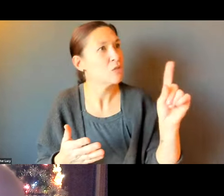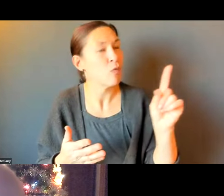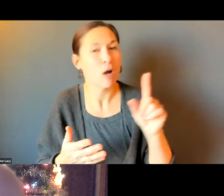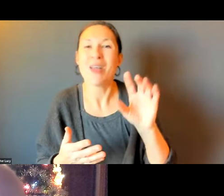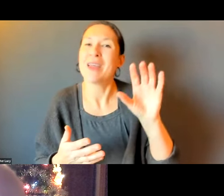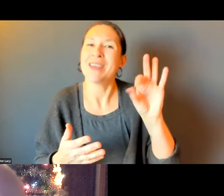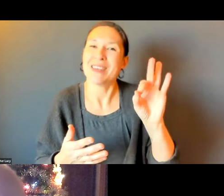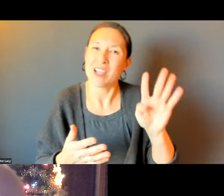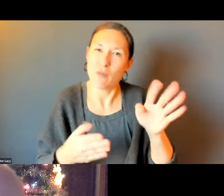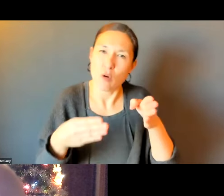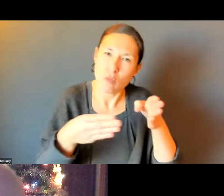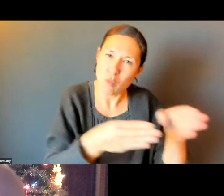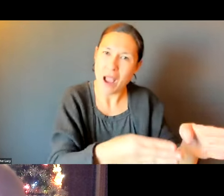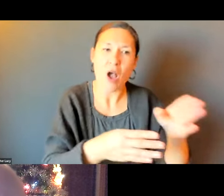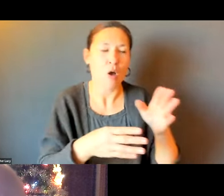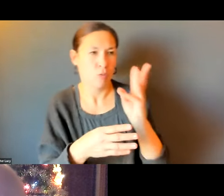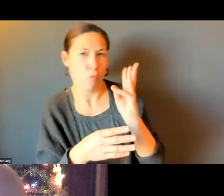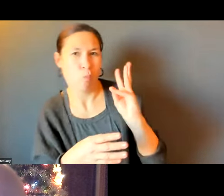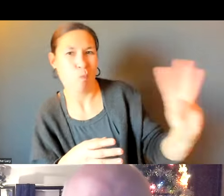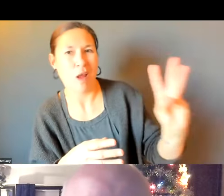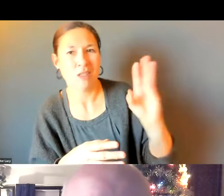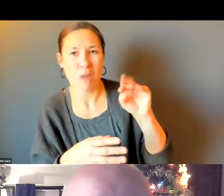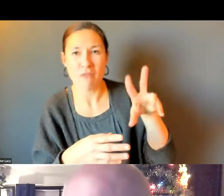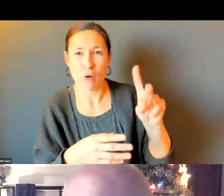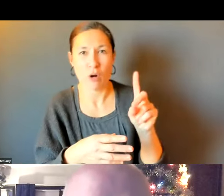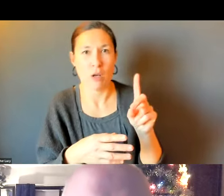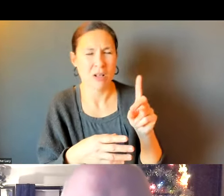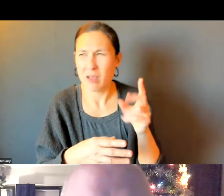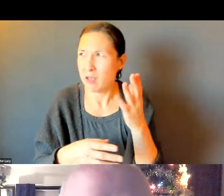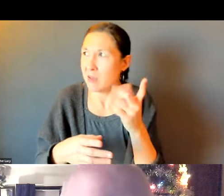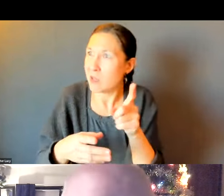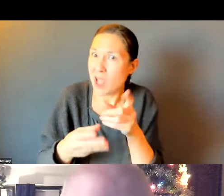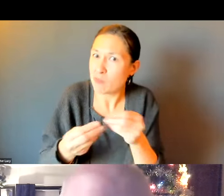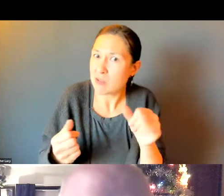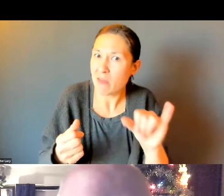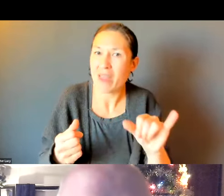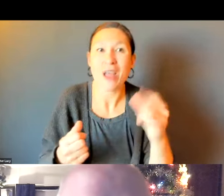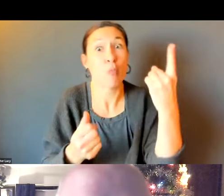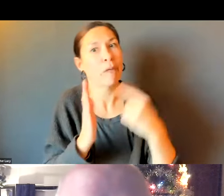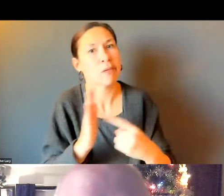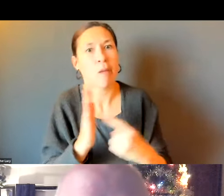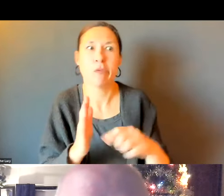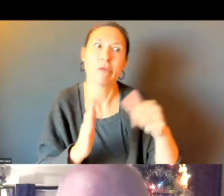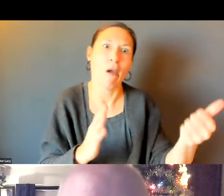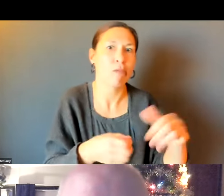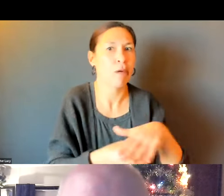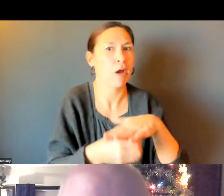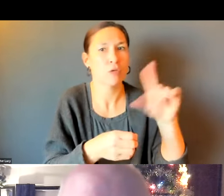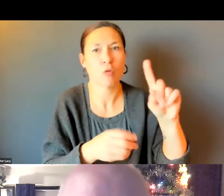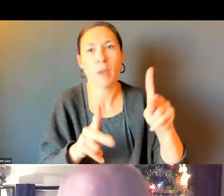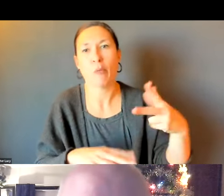NUMBERS THAT TELLS YOU WHERE IT GOES TO -- TO WEST MEDFORD ON THE 94. WHY ISN'T THAT SOMETHING